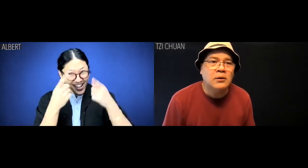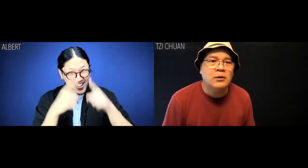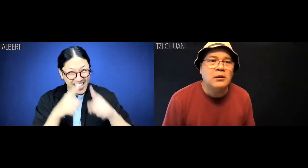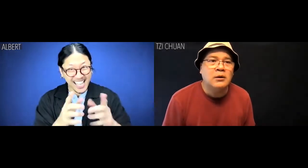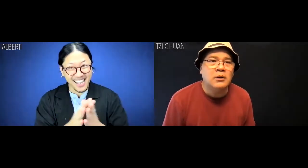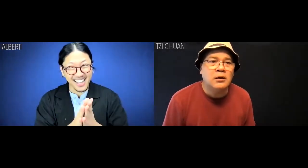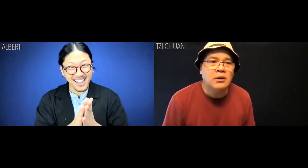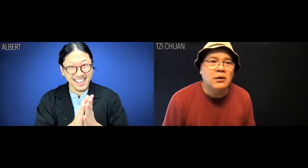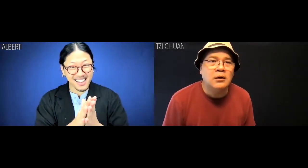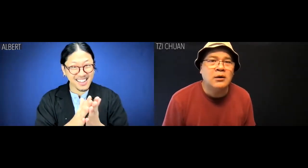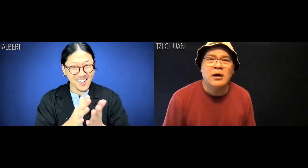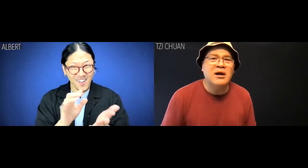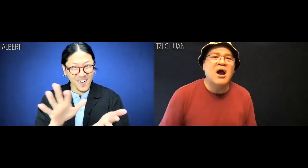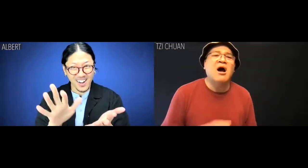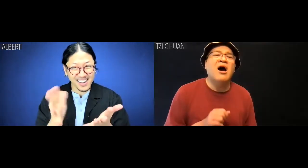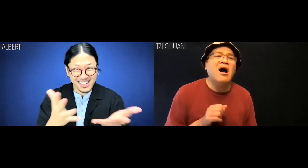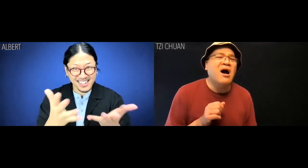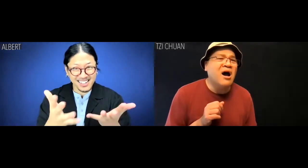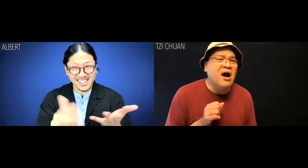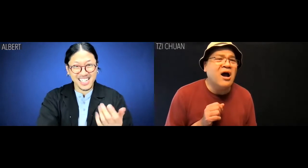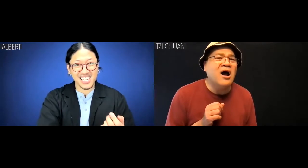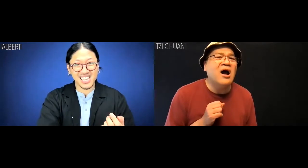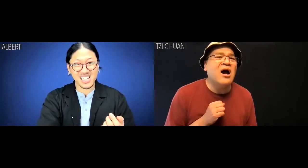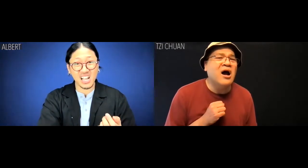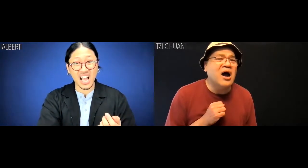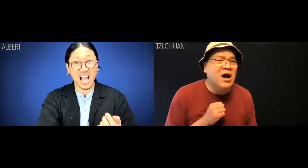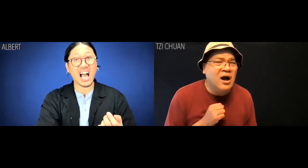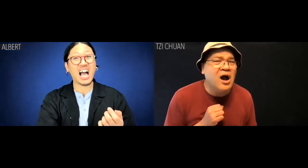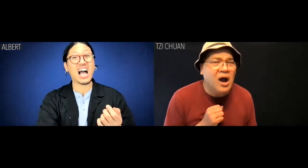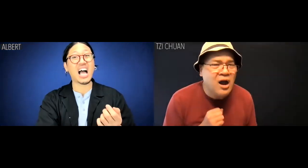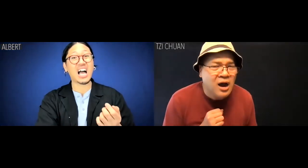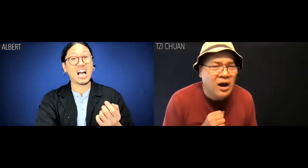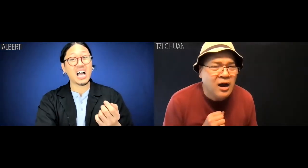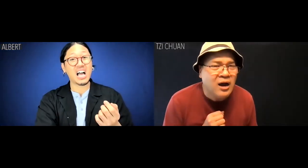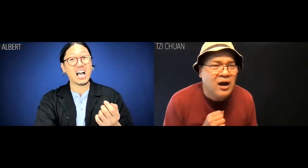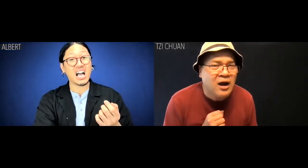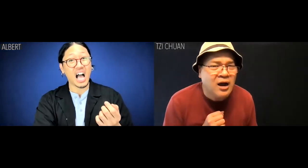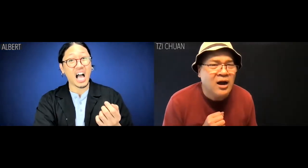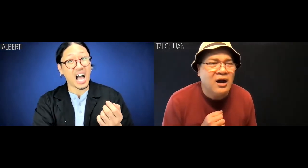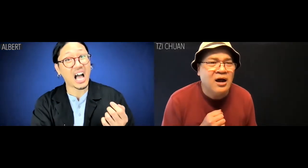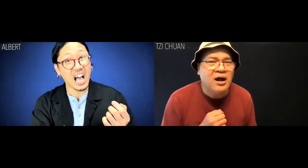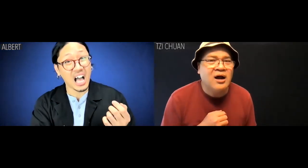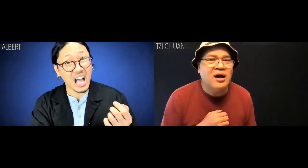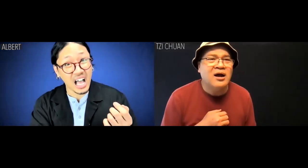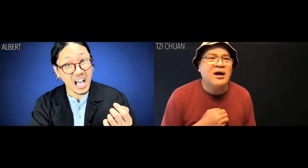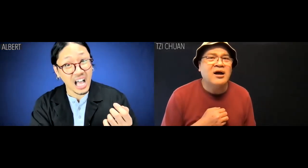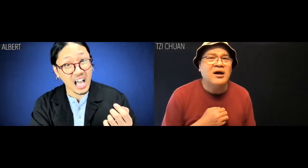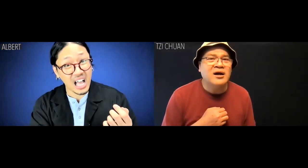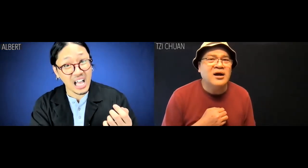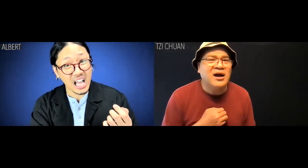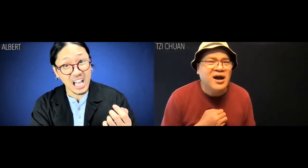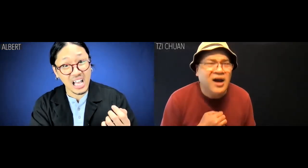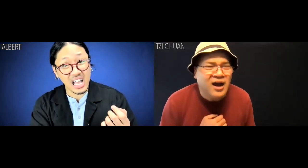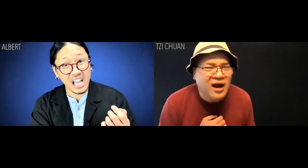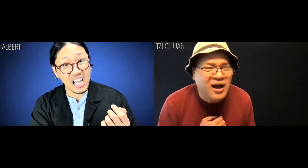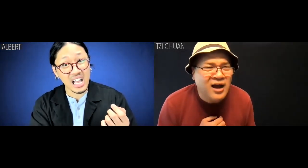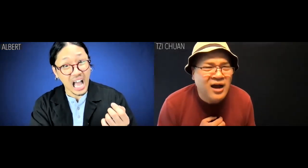Is that unreasonable or... Tzi Chuan: Ah? Albert: Ah. Tzi Chuan: Ah?